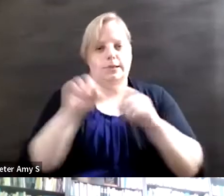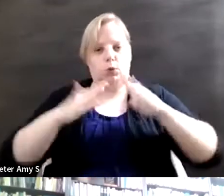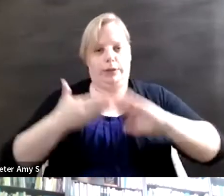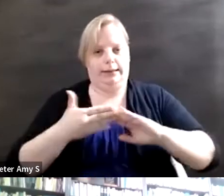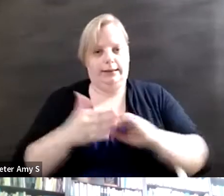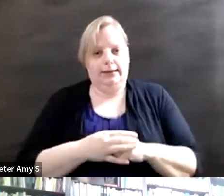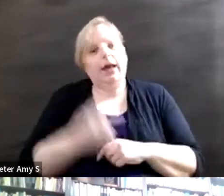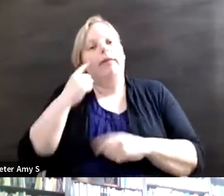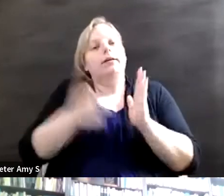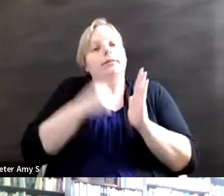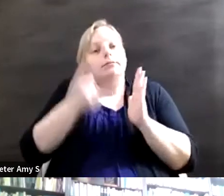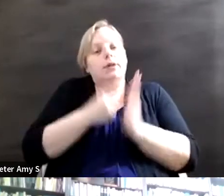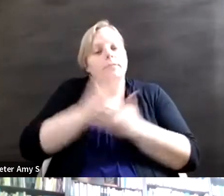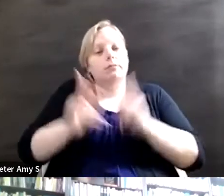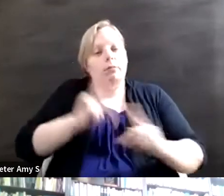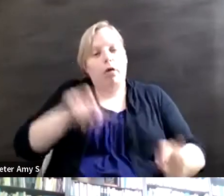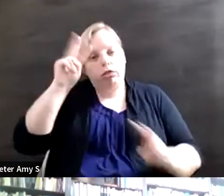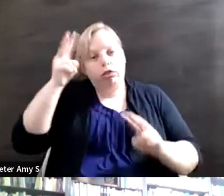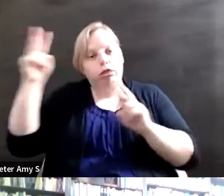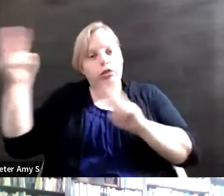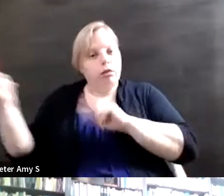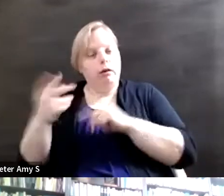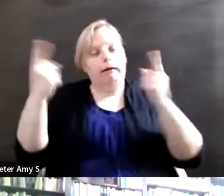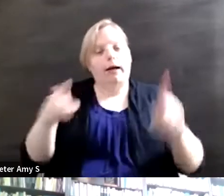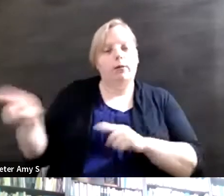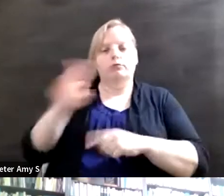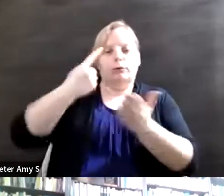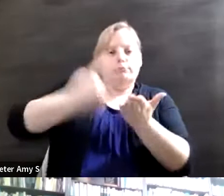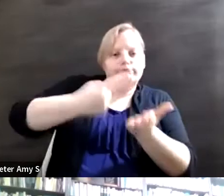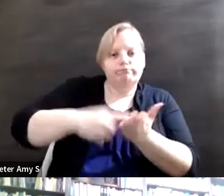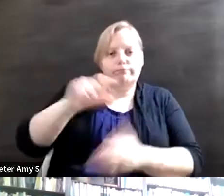sometimes there's some misunderstanding when we talk about allyship but we don't fully educate